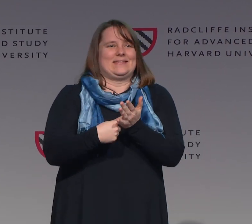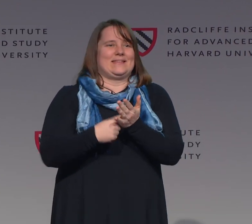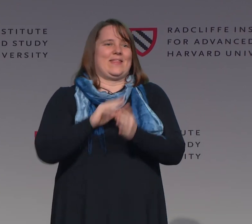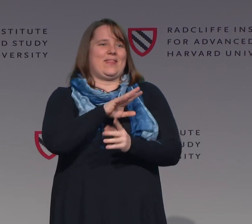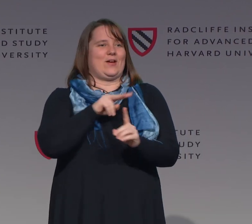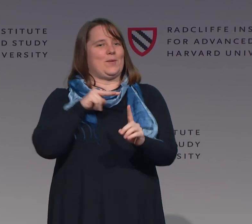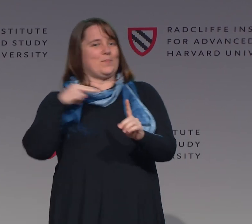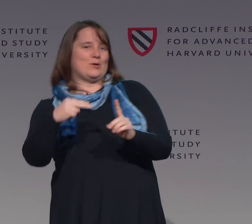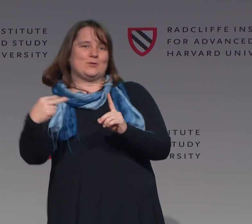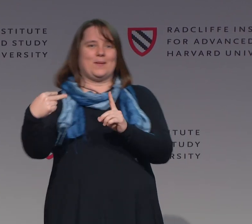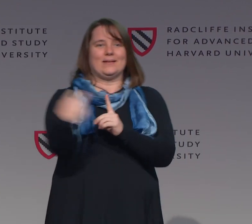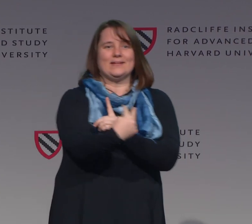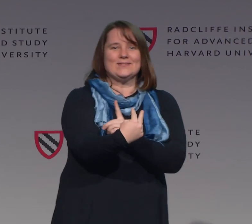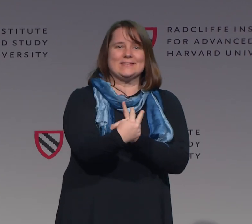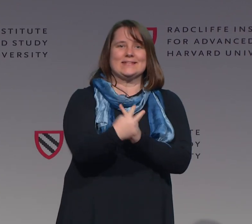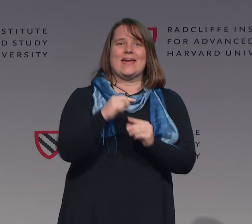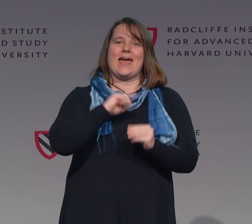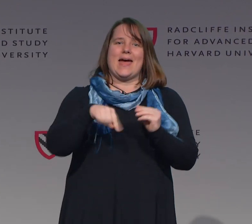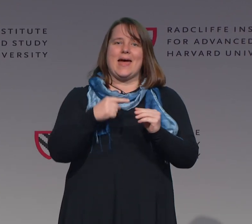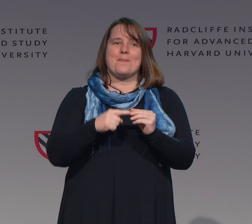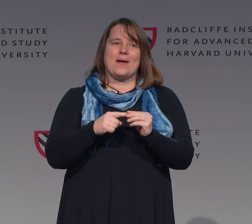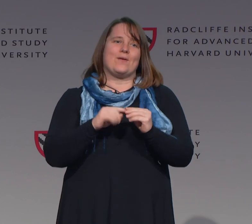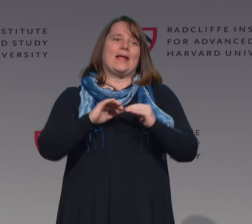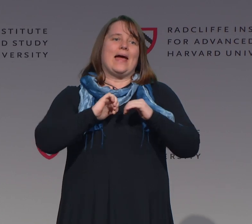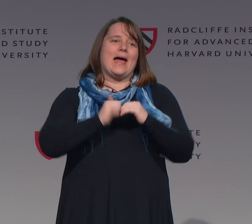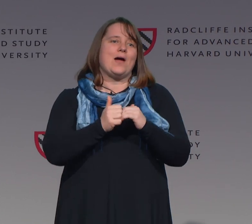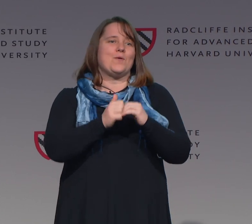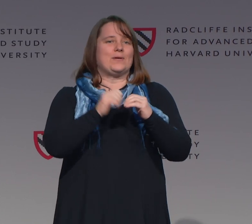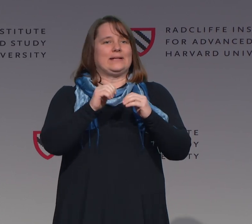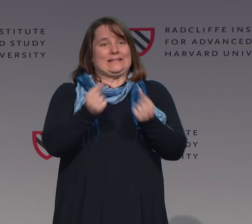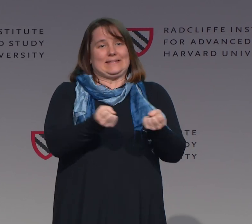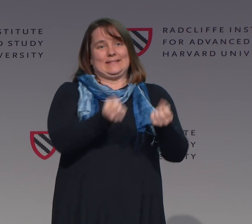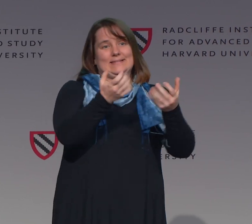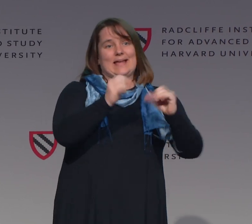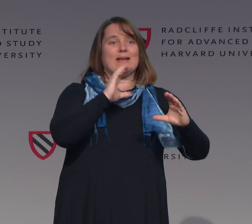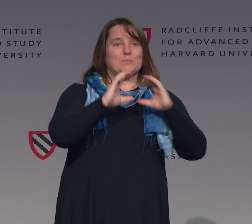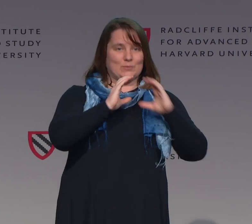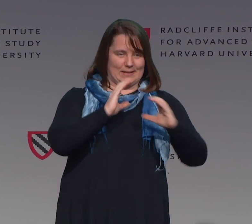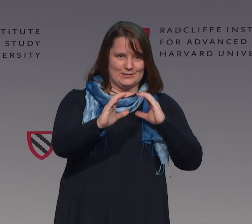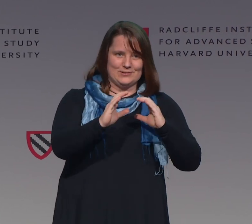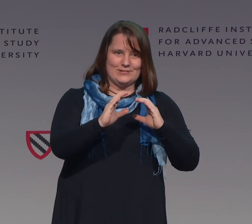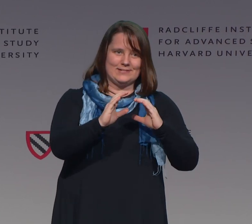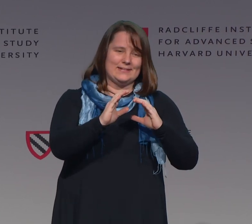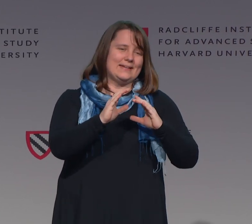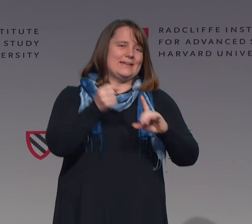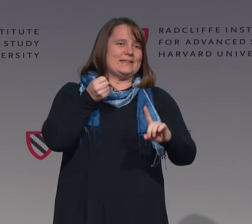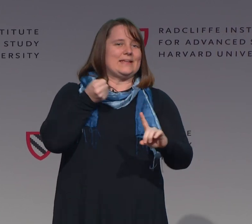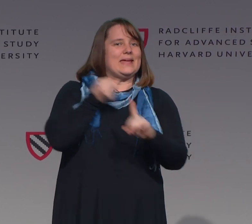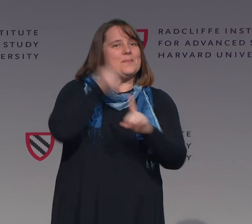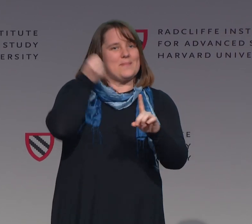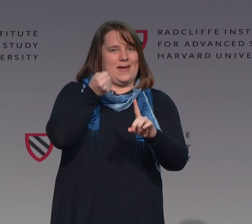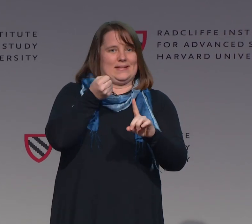thrilled to have them here and share their perspectives. And that perspective is going to be